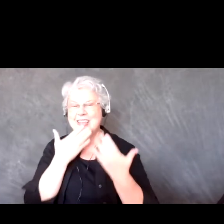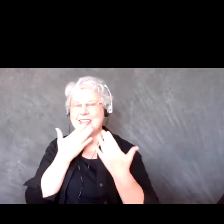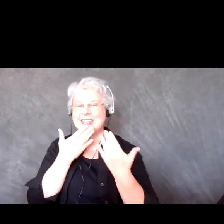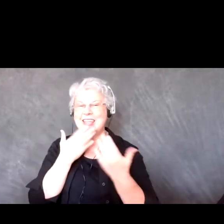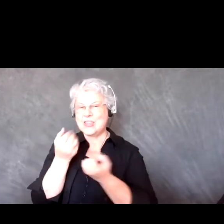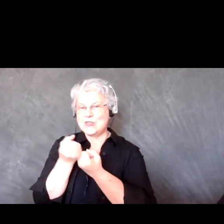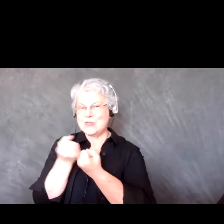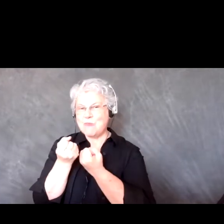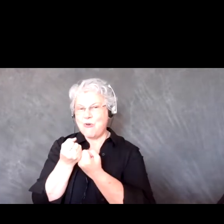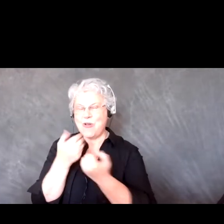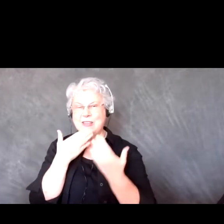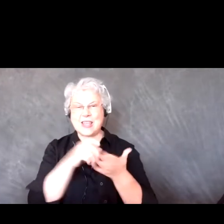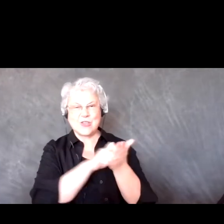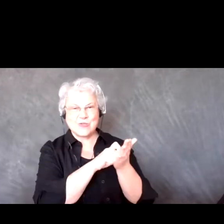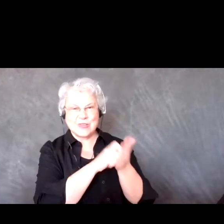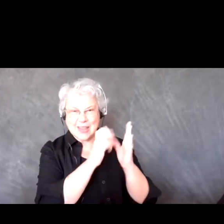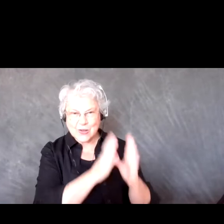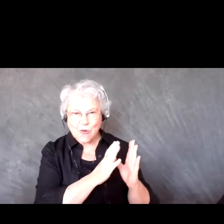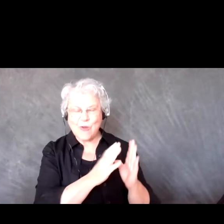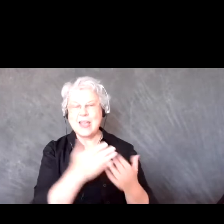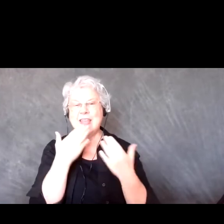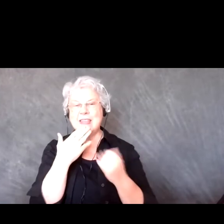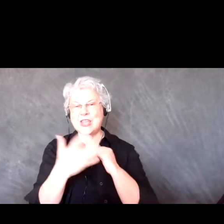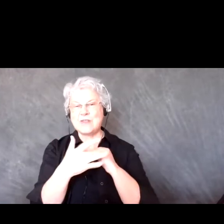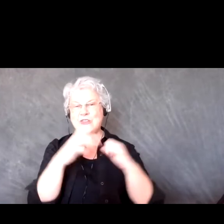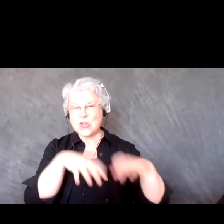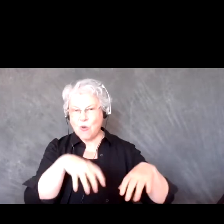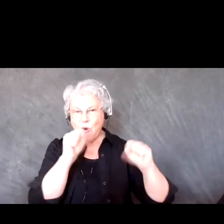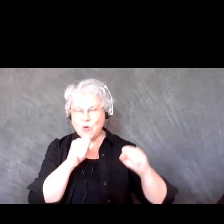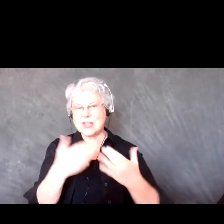thank you to my notetaker, thank you to my tech host, thank you to our interpreters here today.